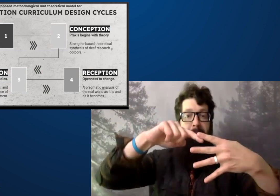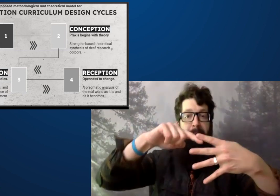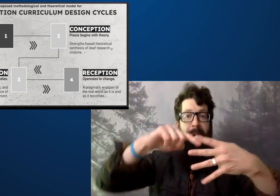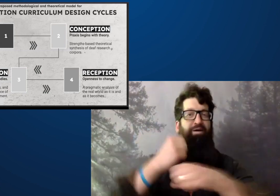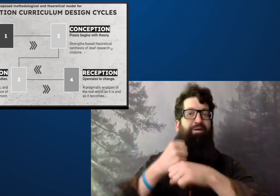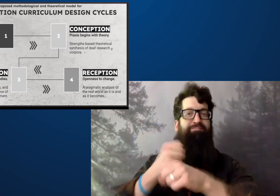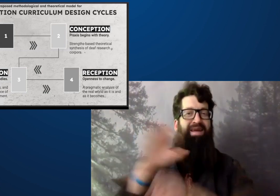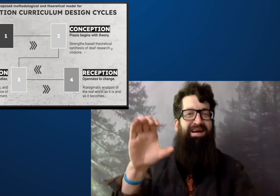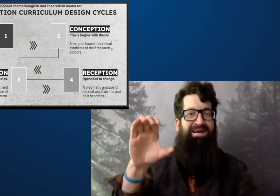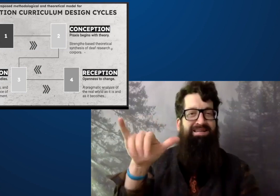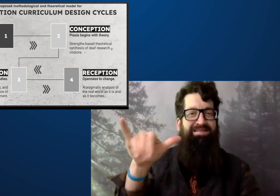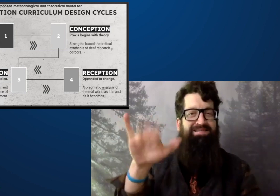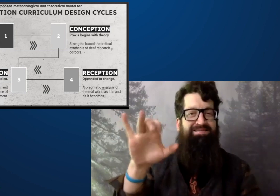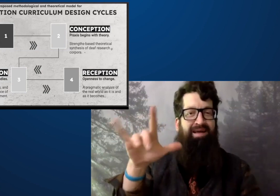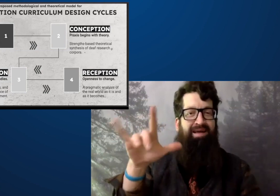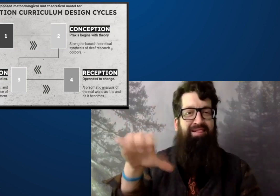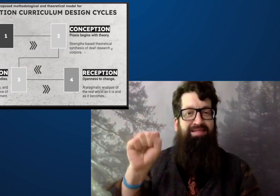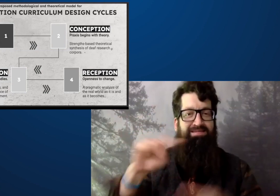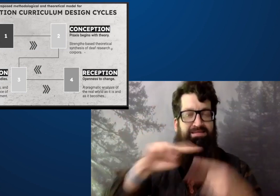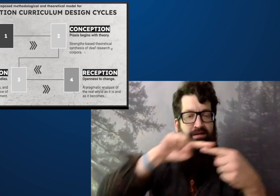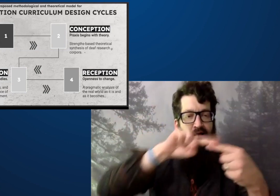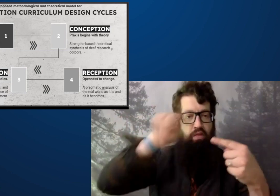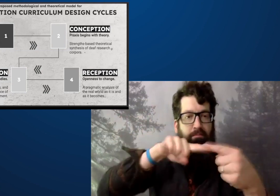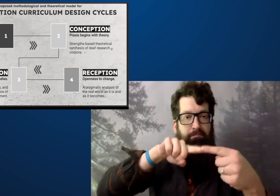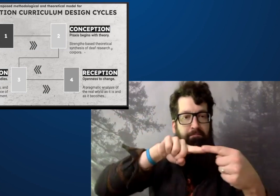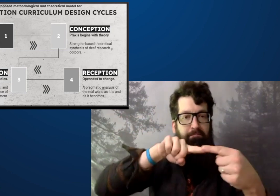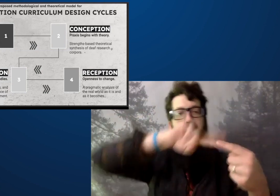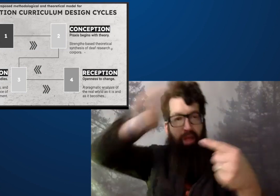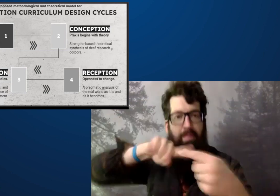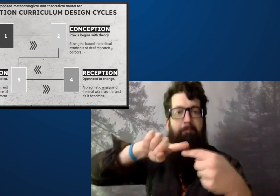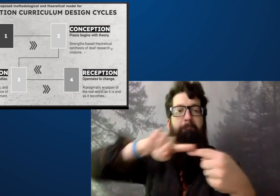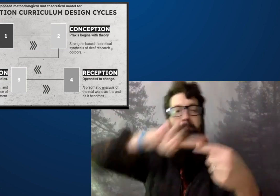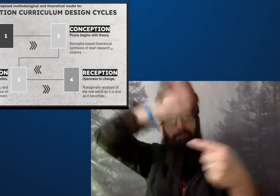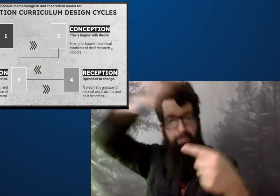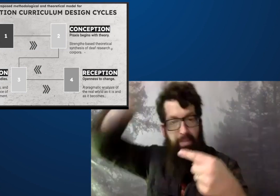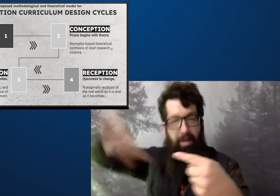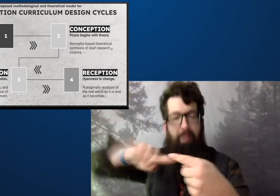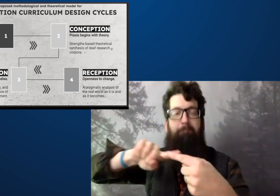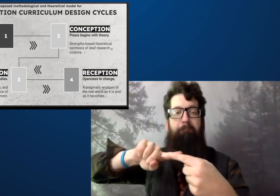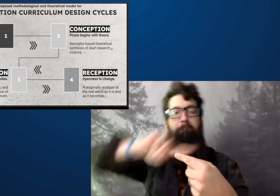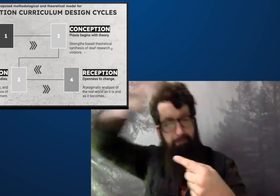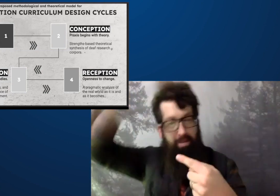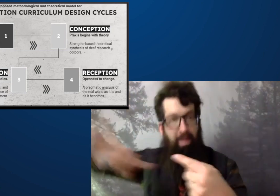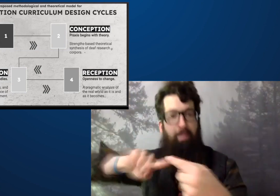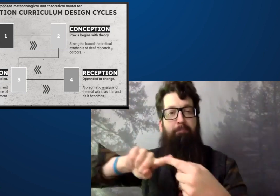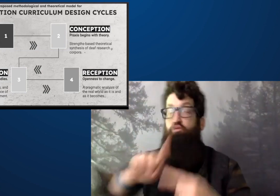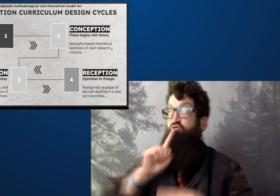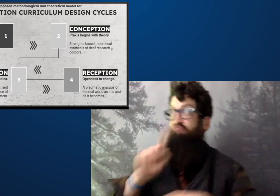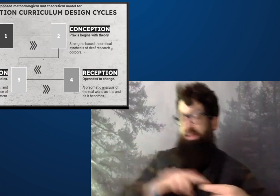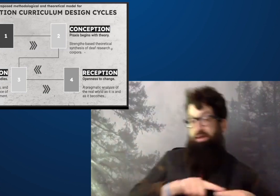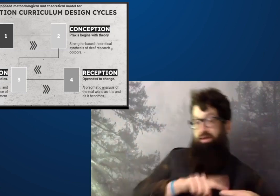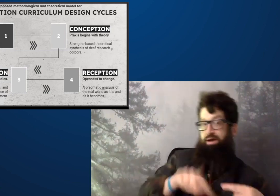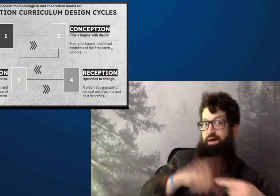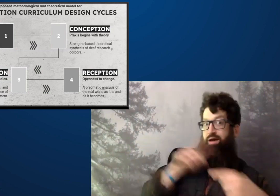And then once you get to the fourth one, you come back again in a cycle,